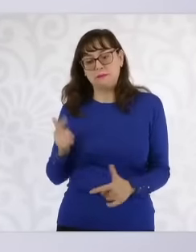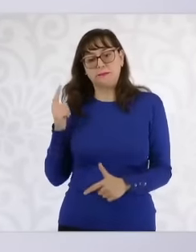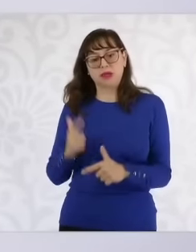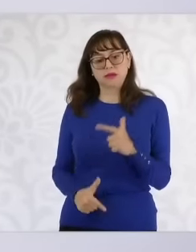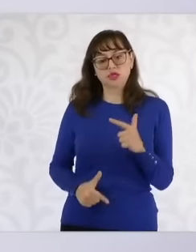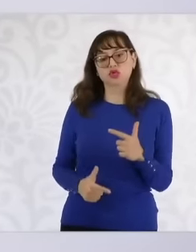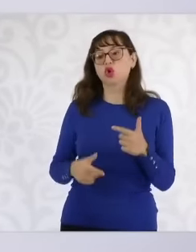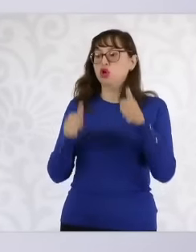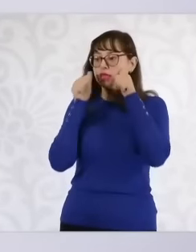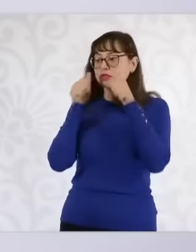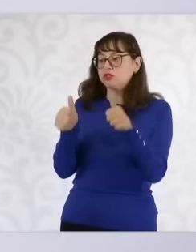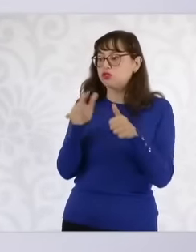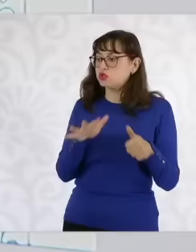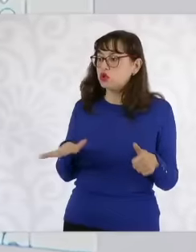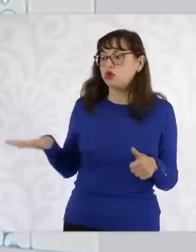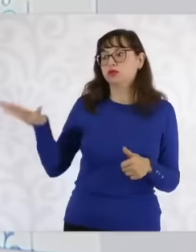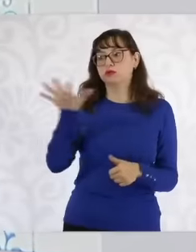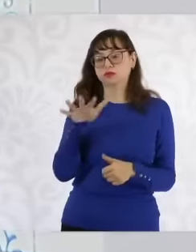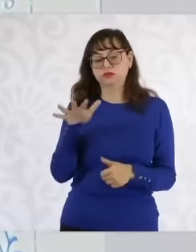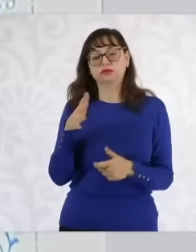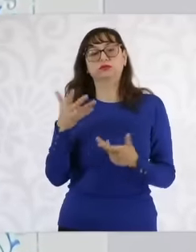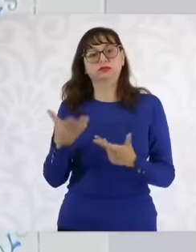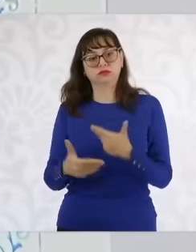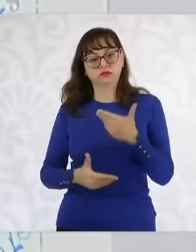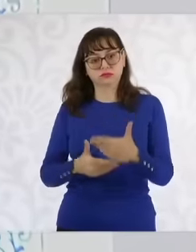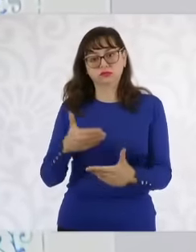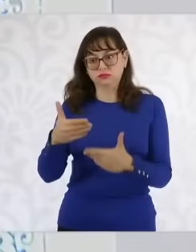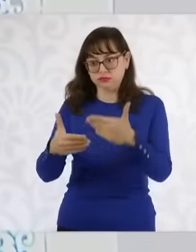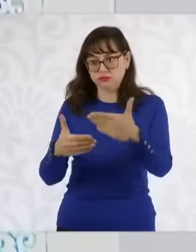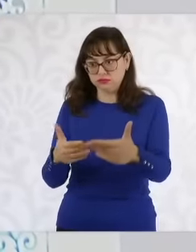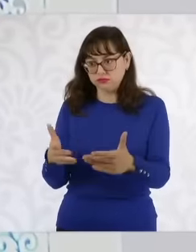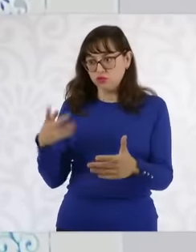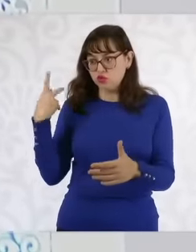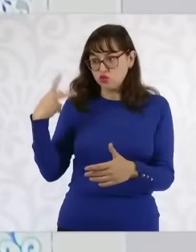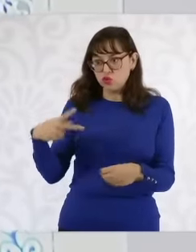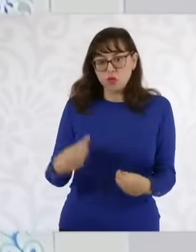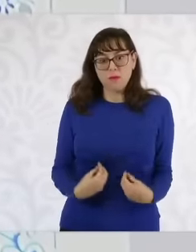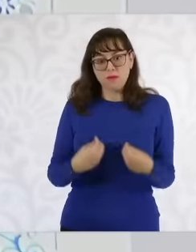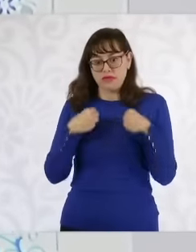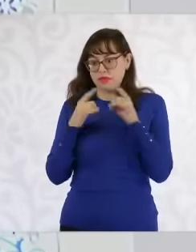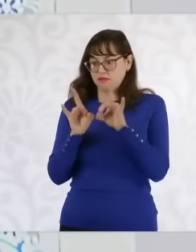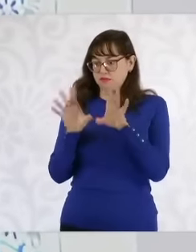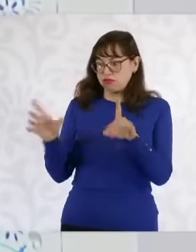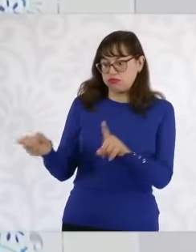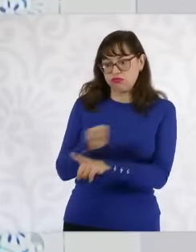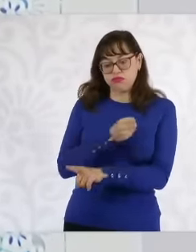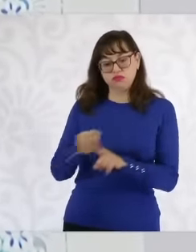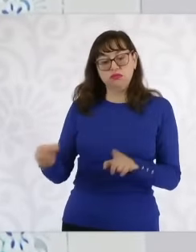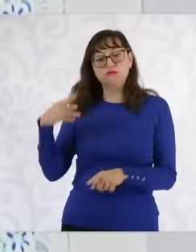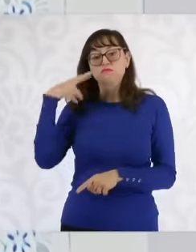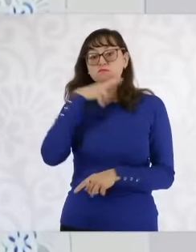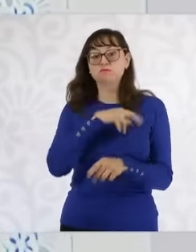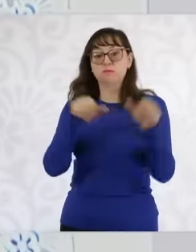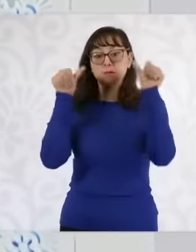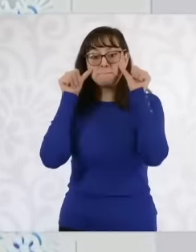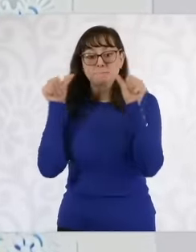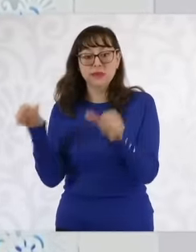care for women at the time when they are experiencing violence Unfortunately, most